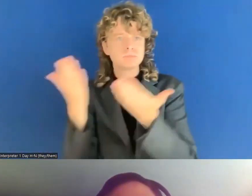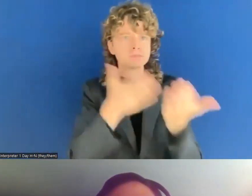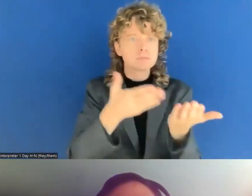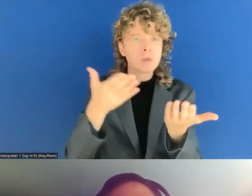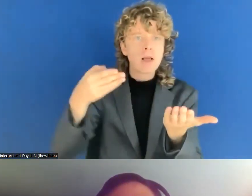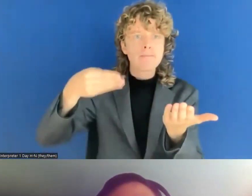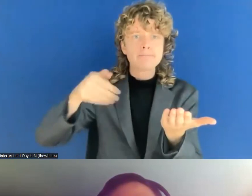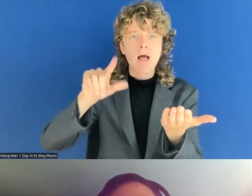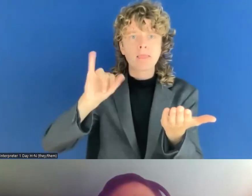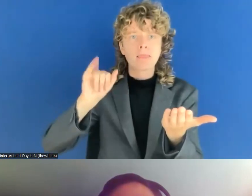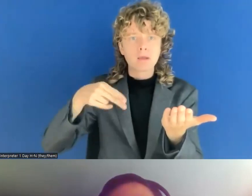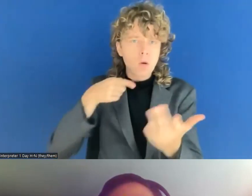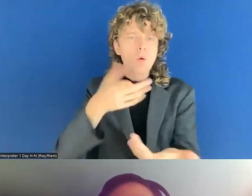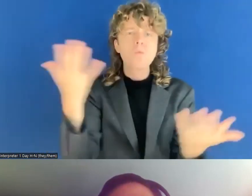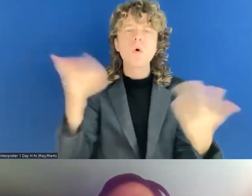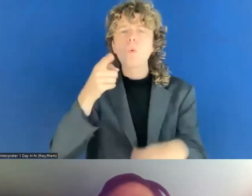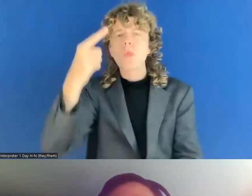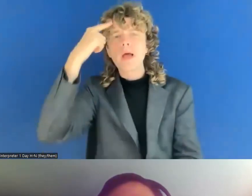If they can only do one thing?